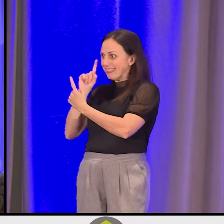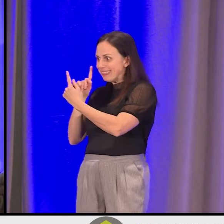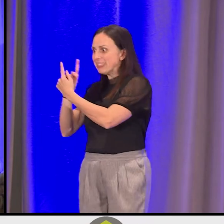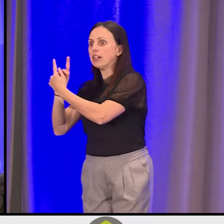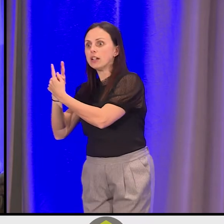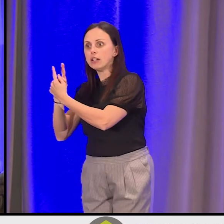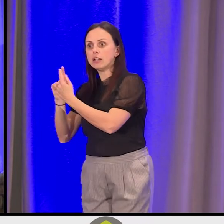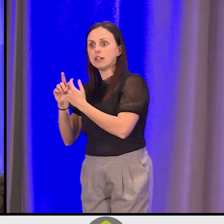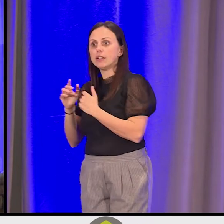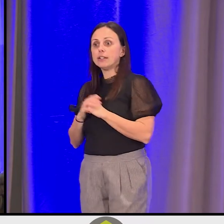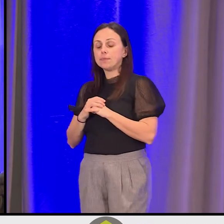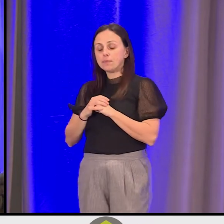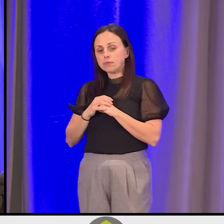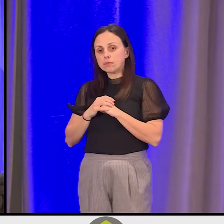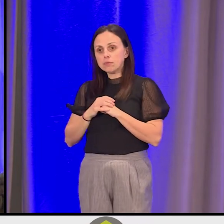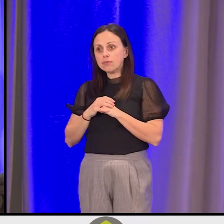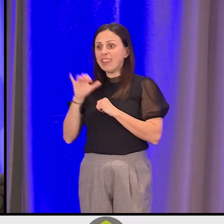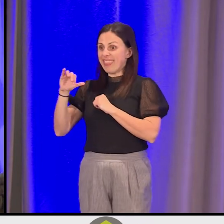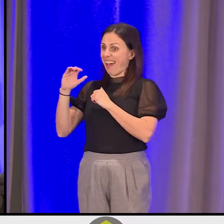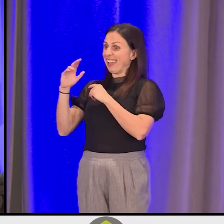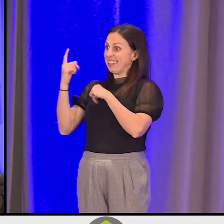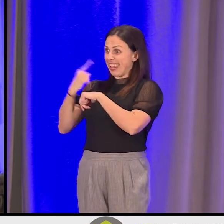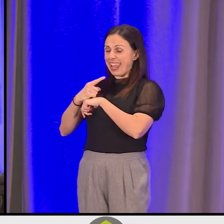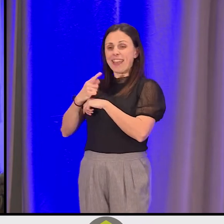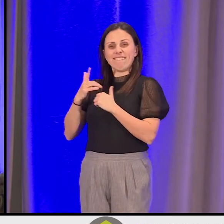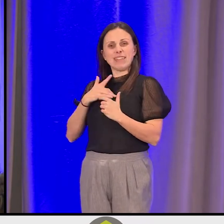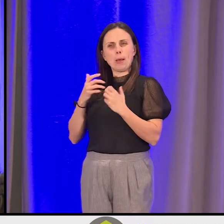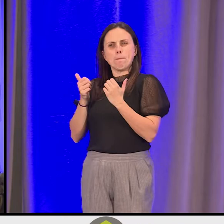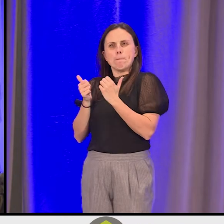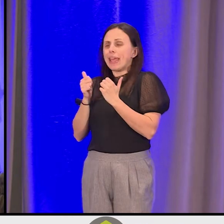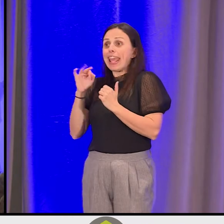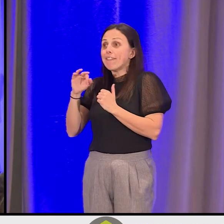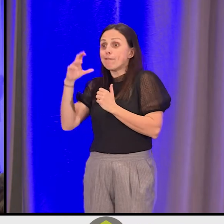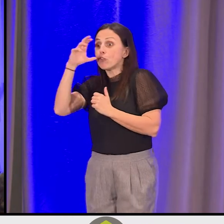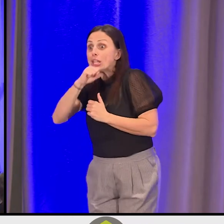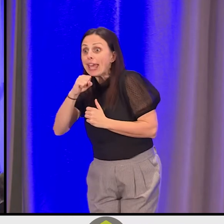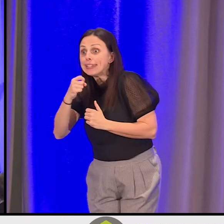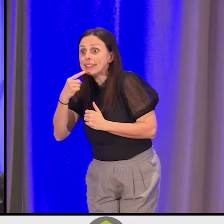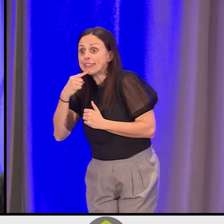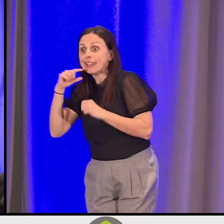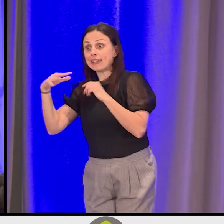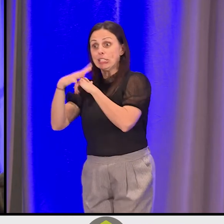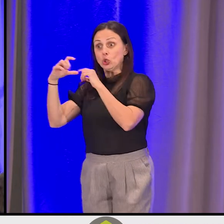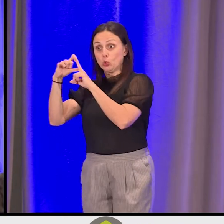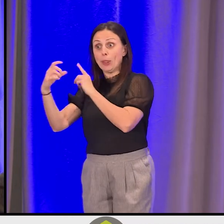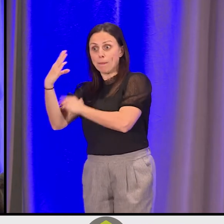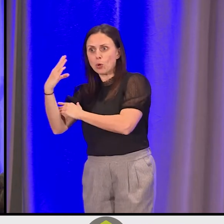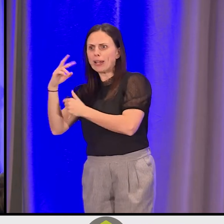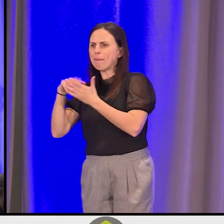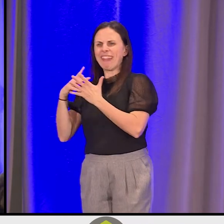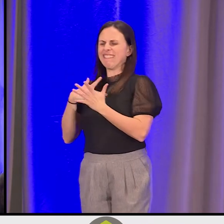And I'll tell you, those days are the ones that we're most apt for disconnect, for a challenge, for a word, for a shortfalling,